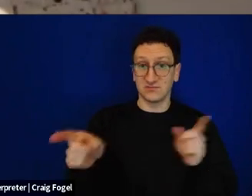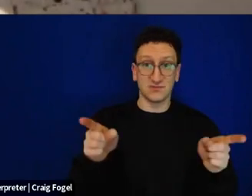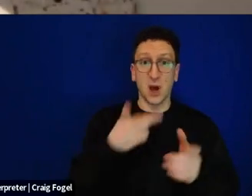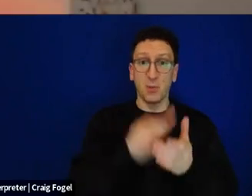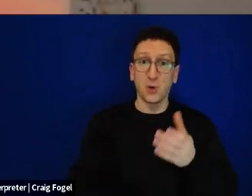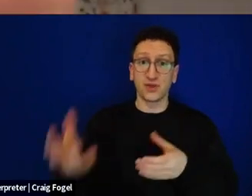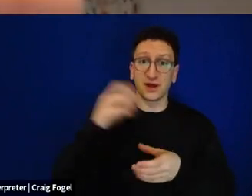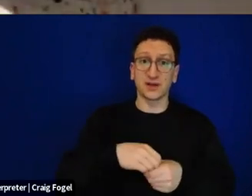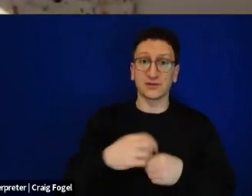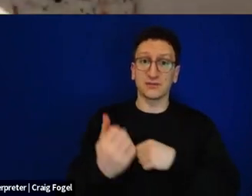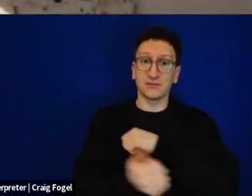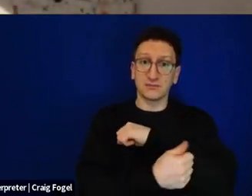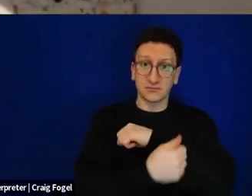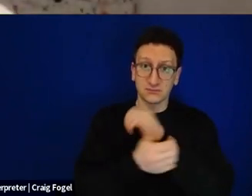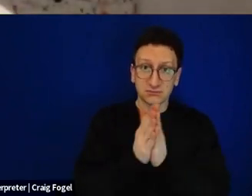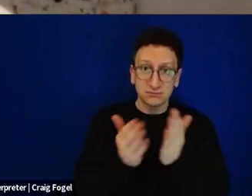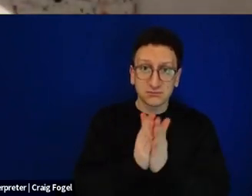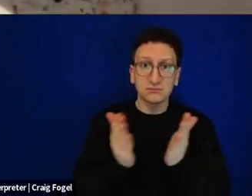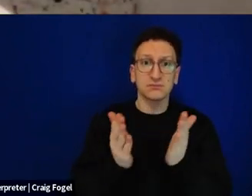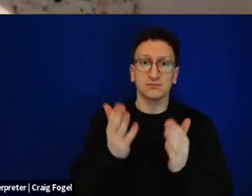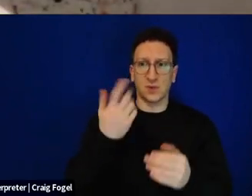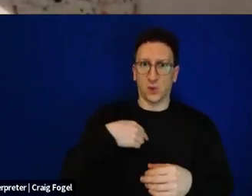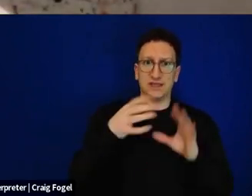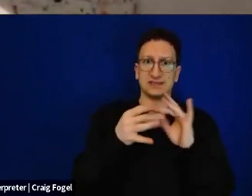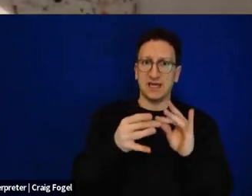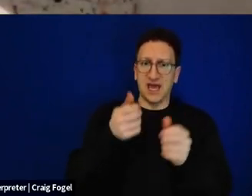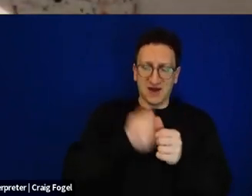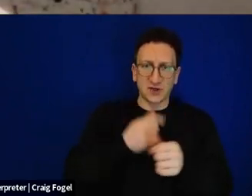itself by saying two Bechol Dor Vadors, in every generation there's an element of the battle that